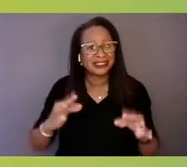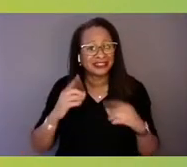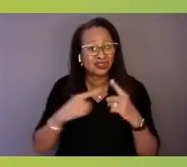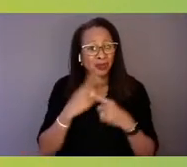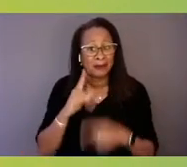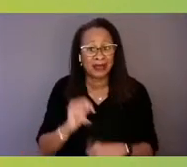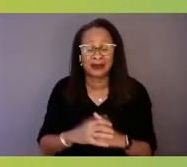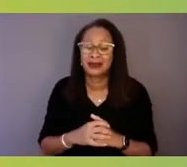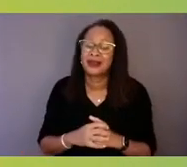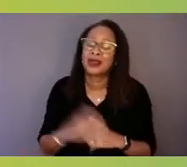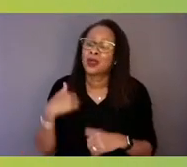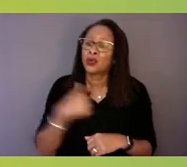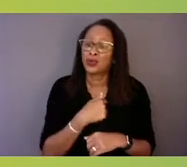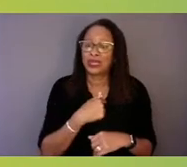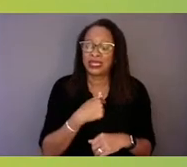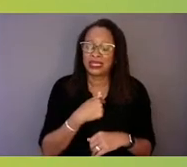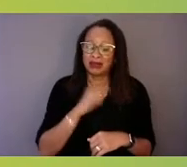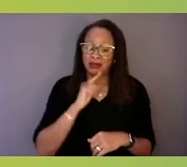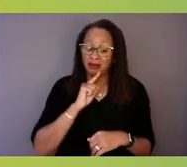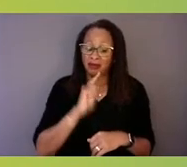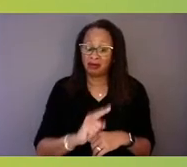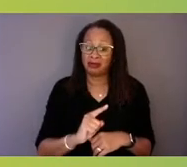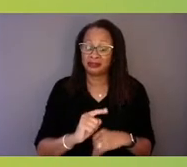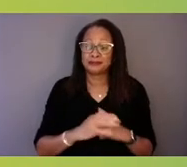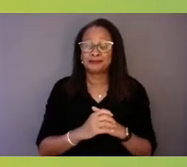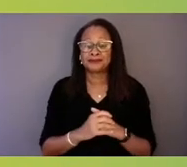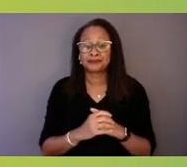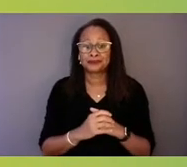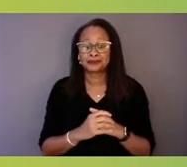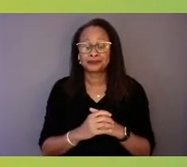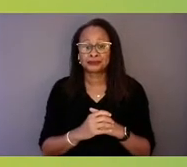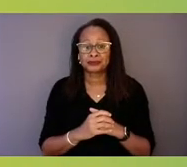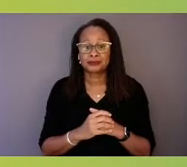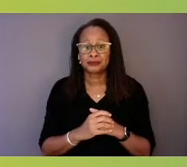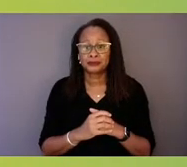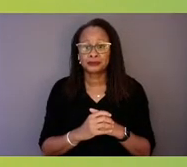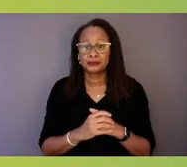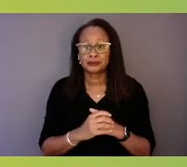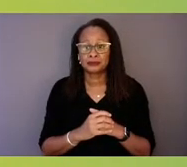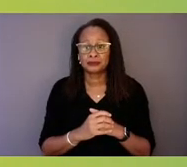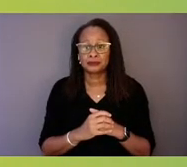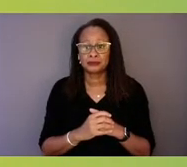We are...I don't want to say overwhelmed,